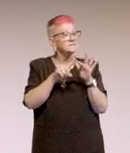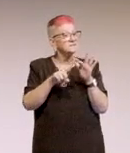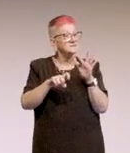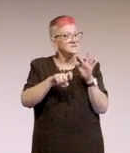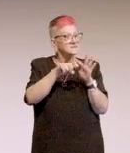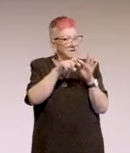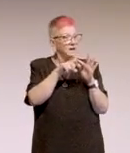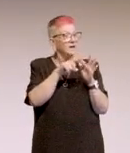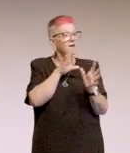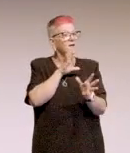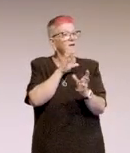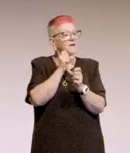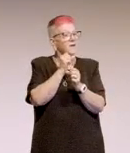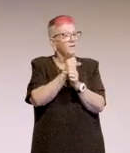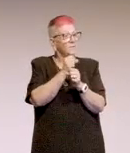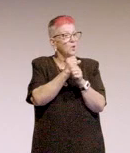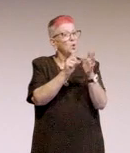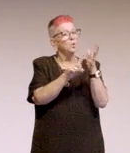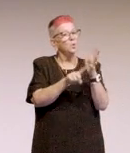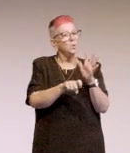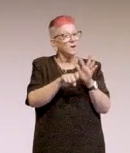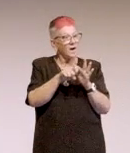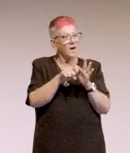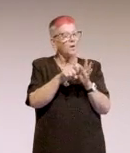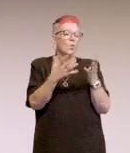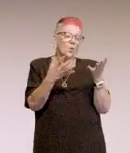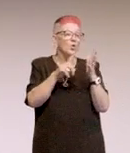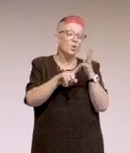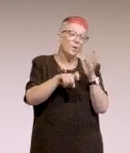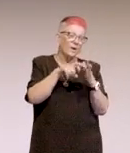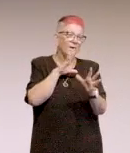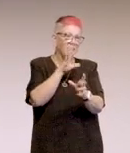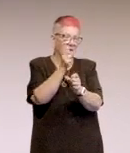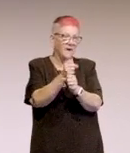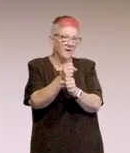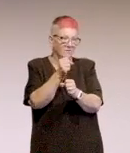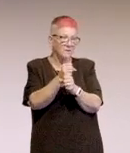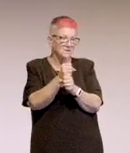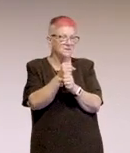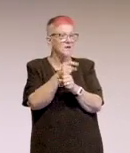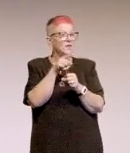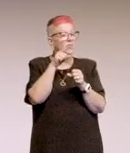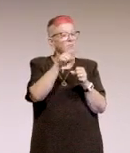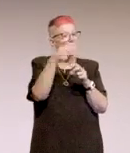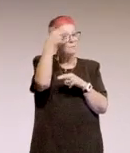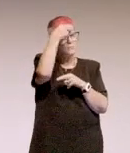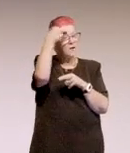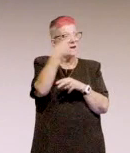the government UK, UK government, that way. The brand idea came from Capital One.